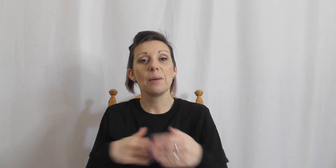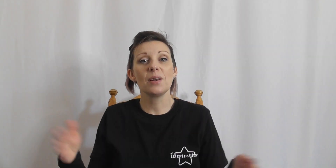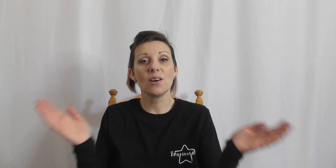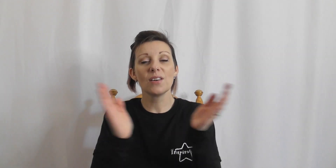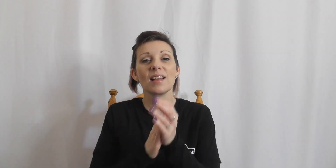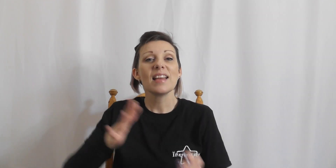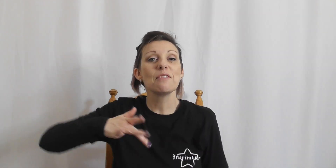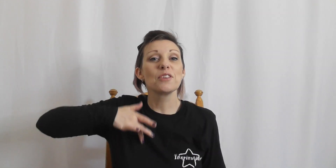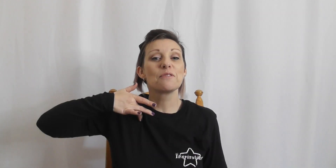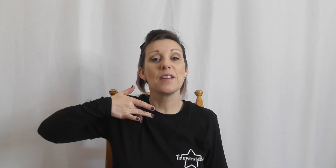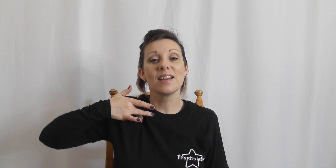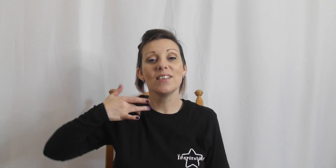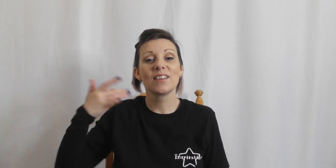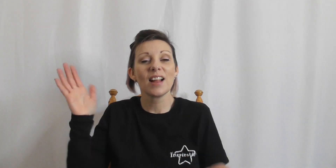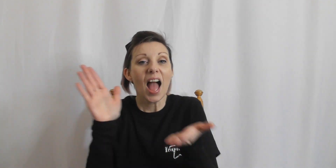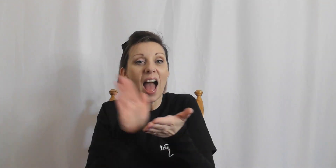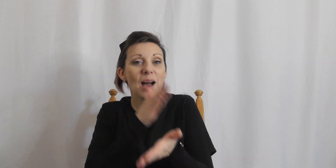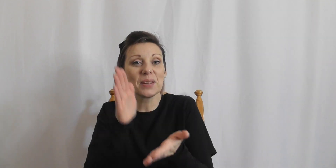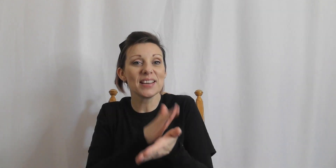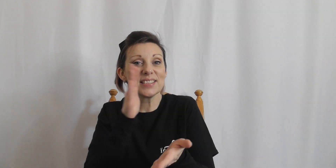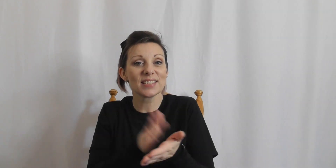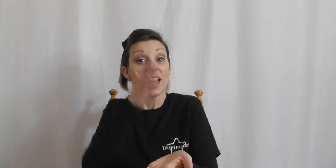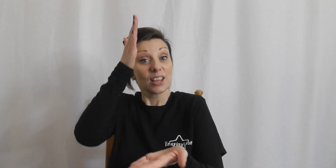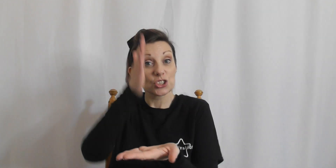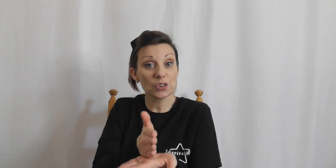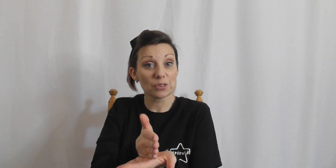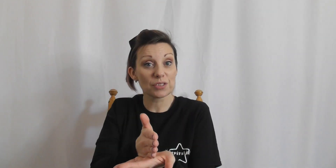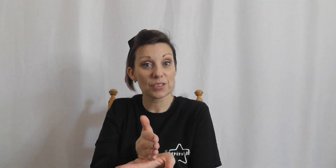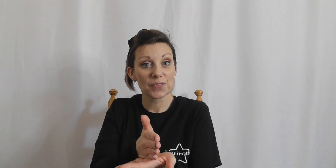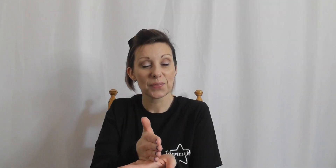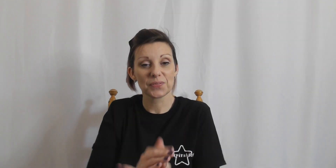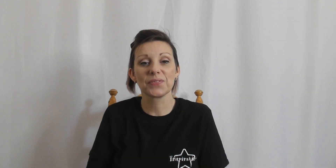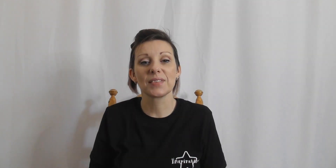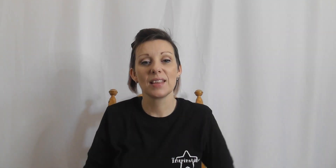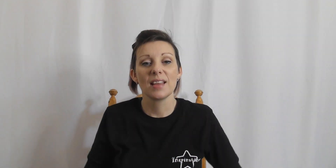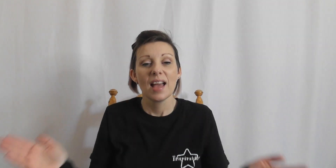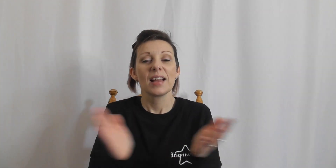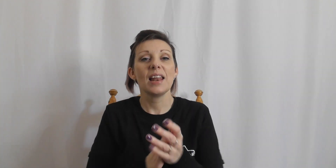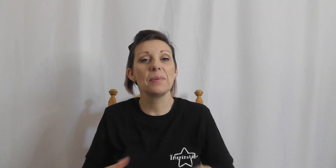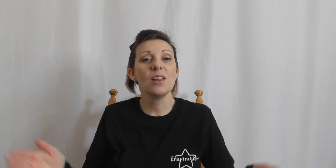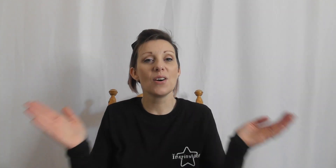Clap along if you feel happiness truth Clap along